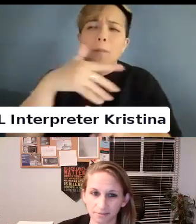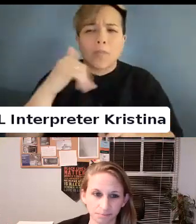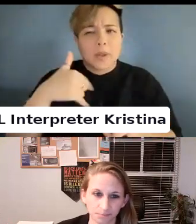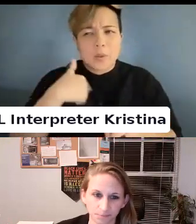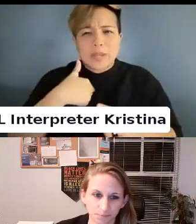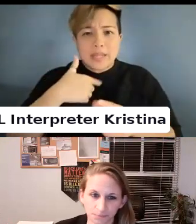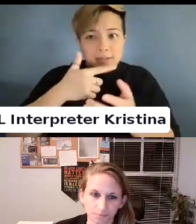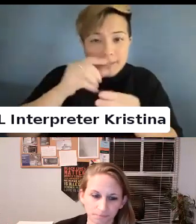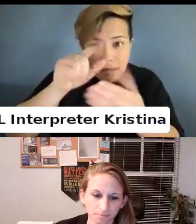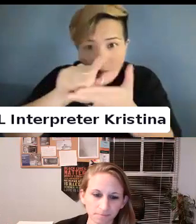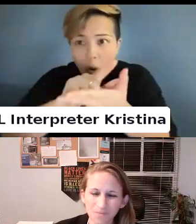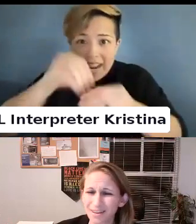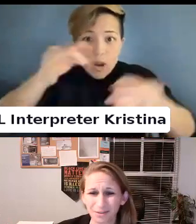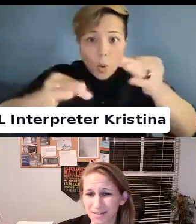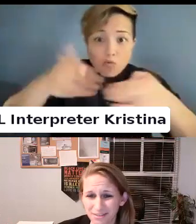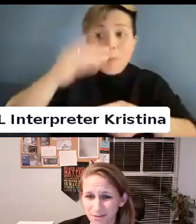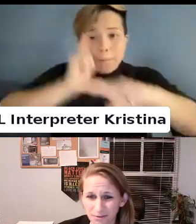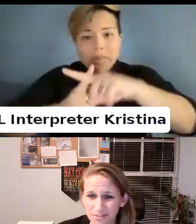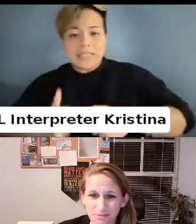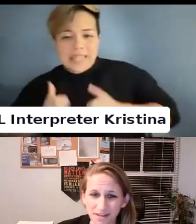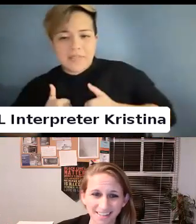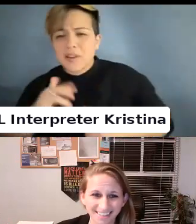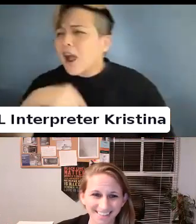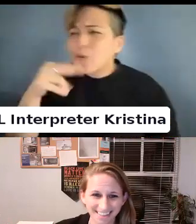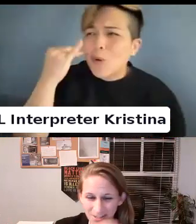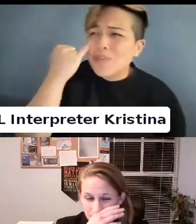I don't know the answer to your question.